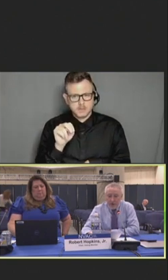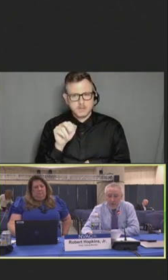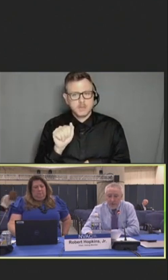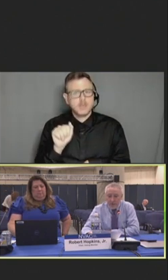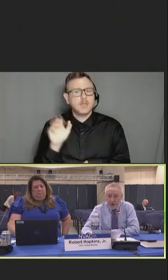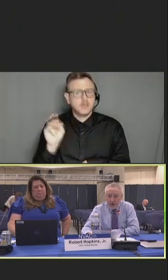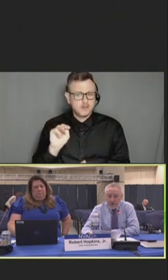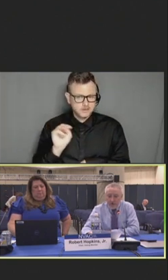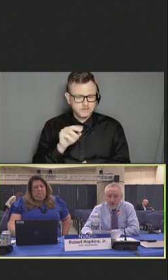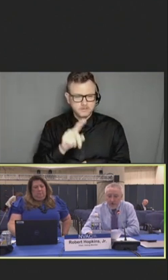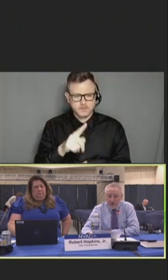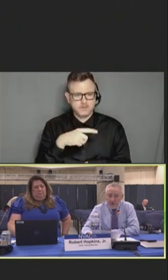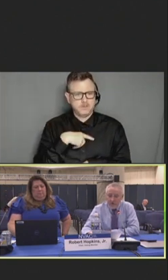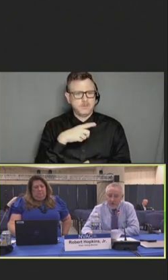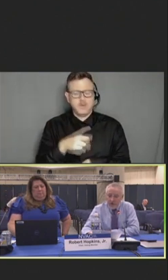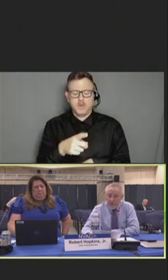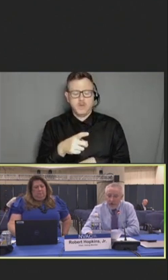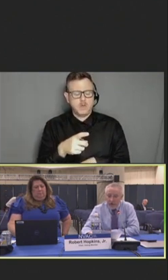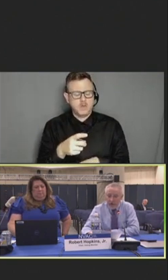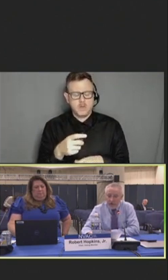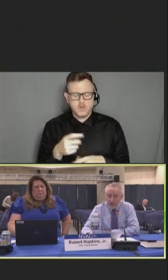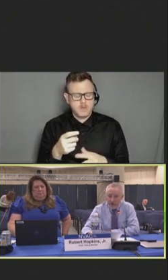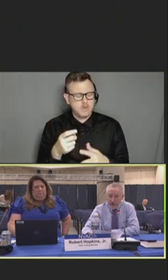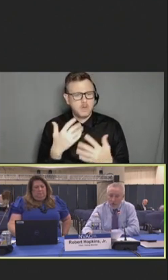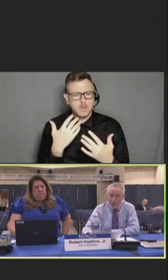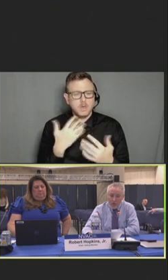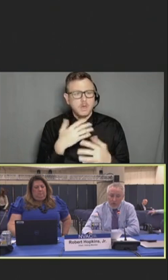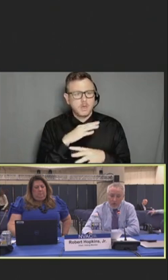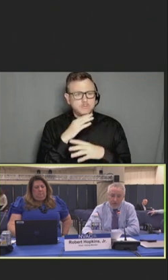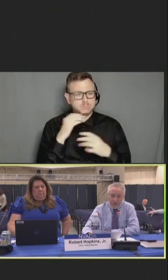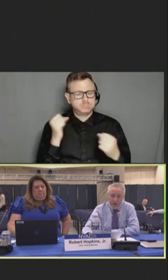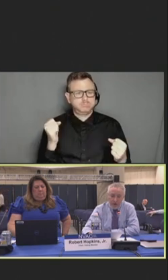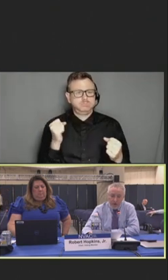reached crisis levels among U.S. healthcare workforce.